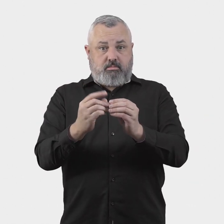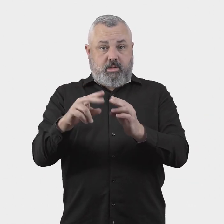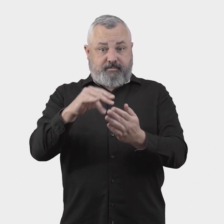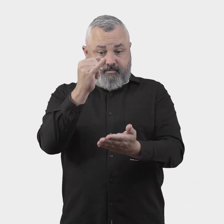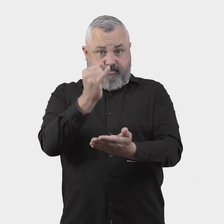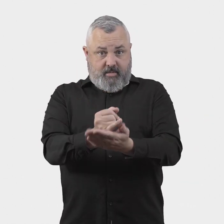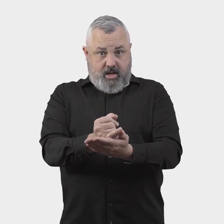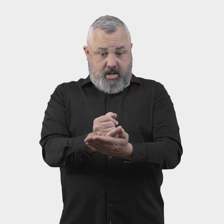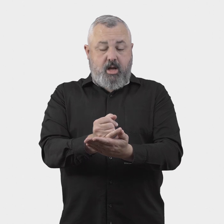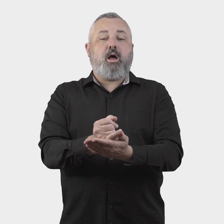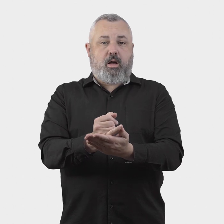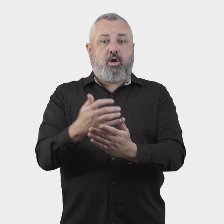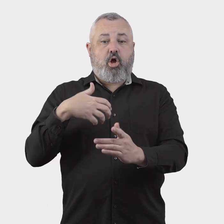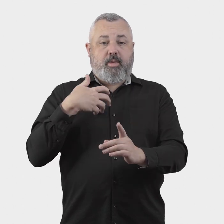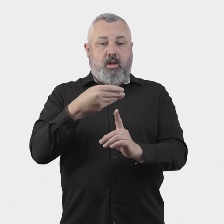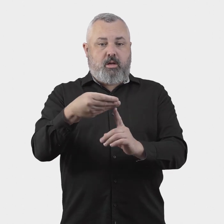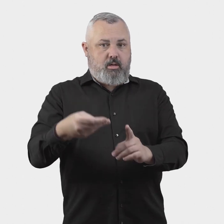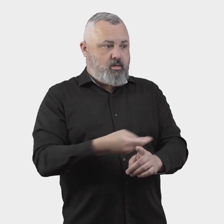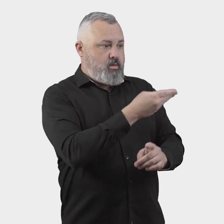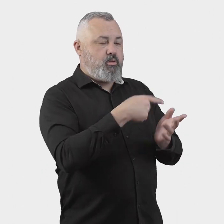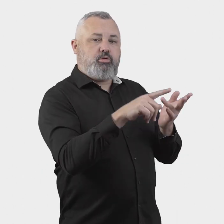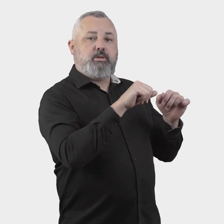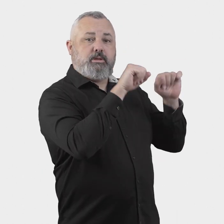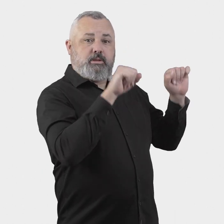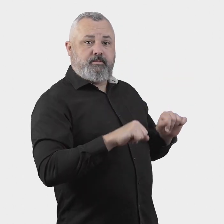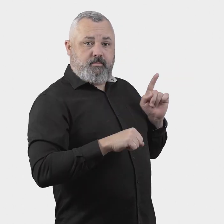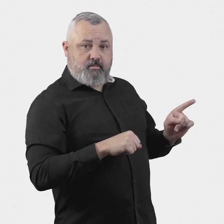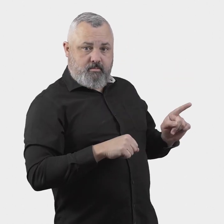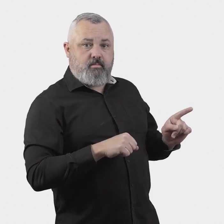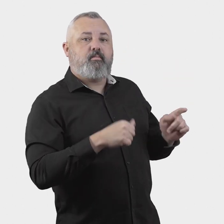2. referral of the complaint to the ombuds scheme